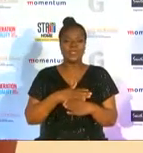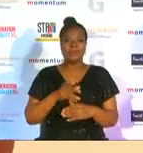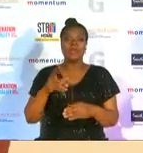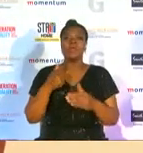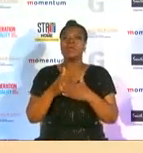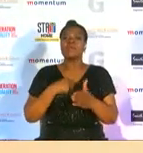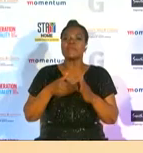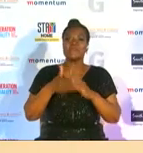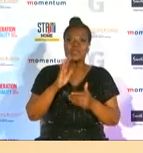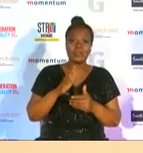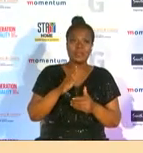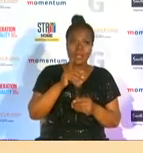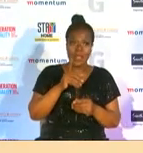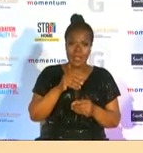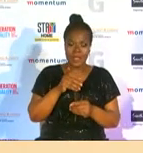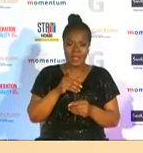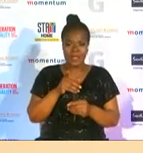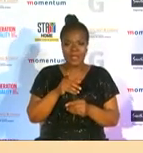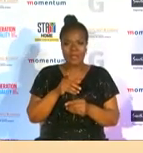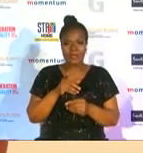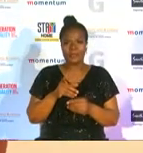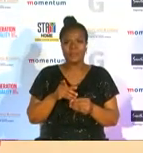are you going to summit any mountains anytime soon